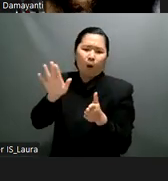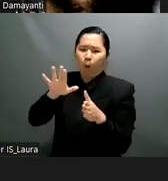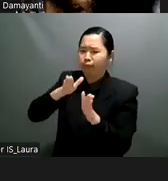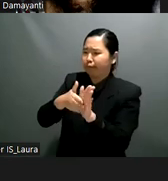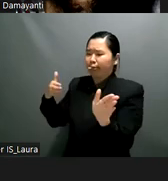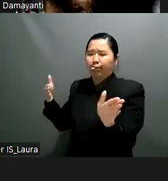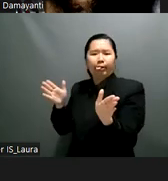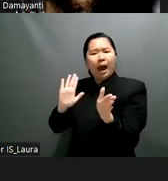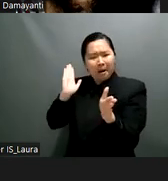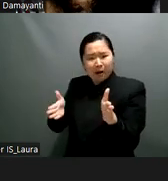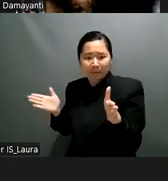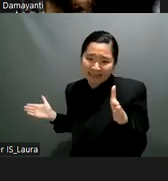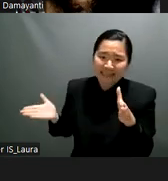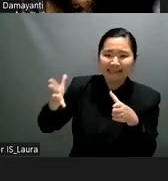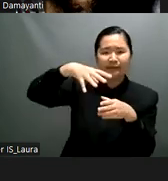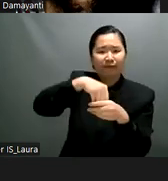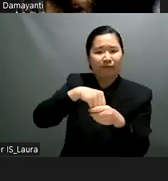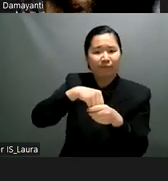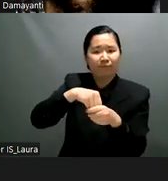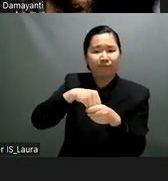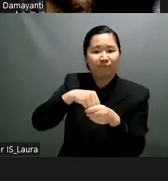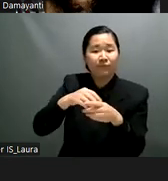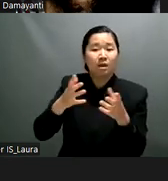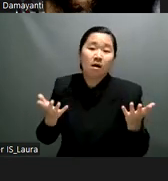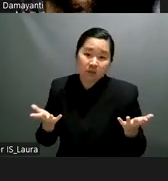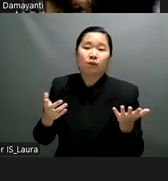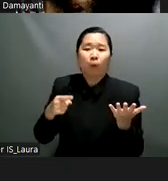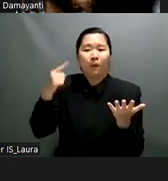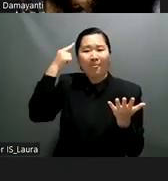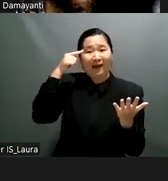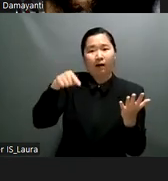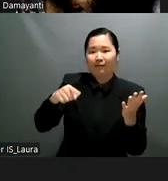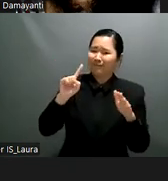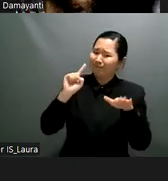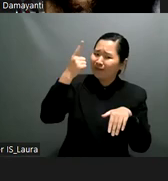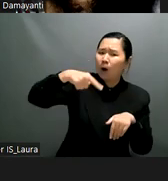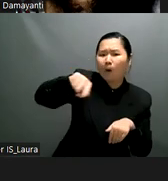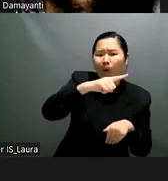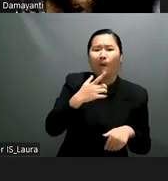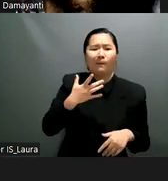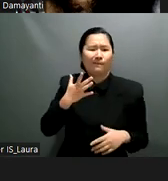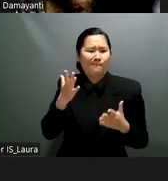teachers it is further to this as pravina was also talking about access to books and other